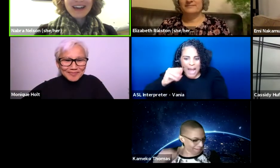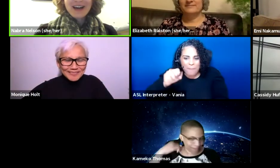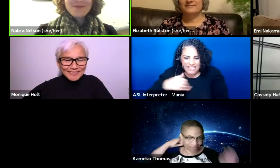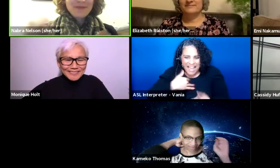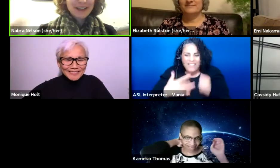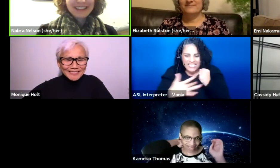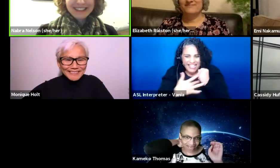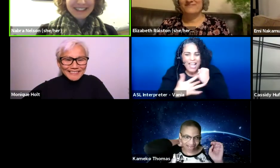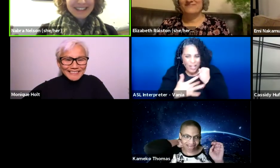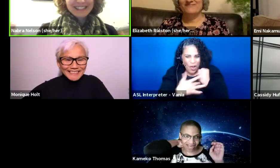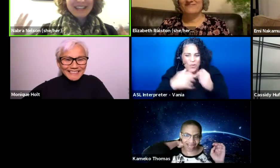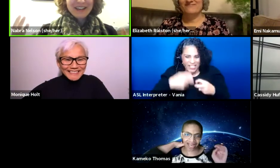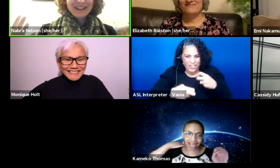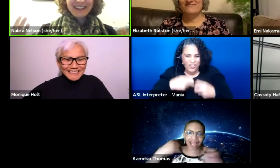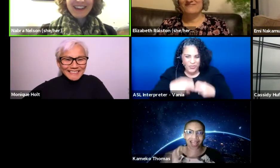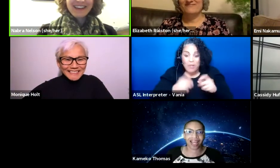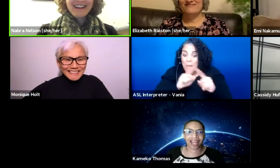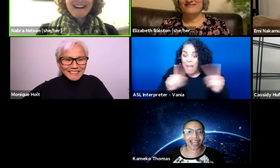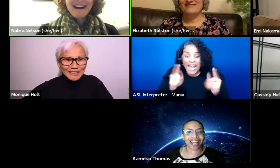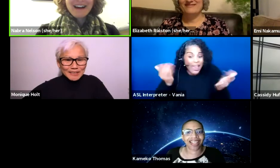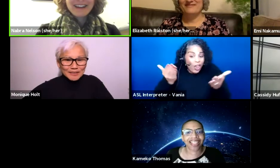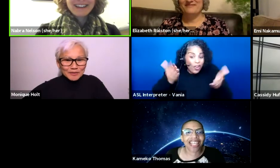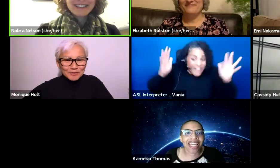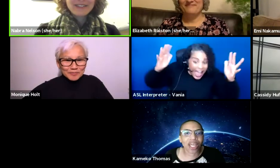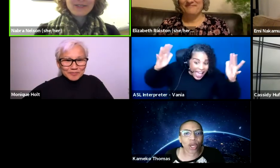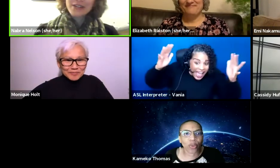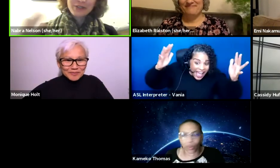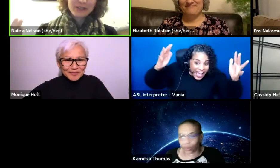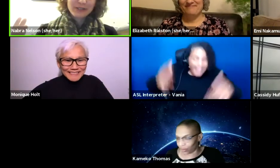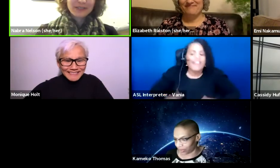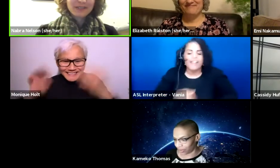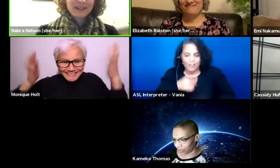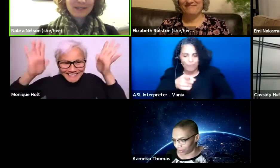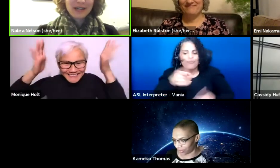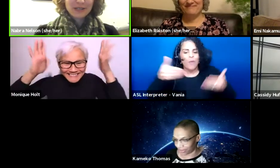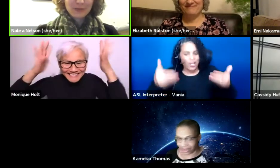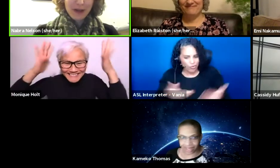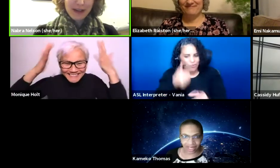but is here, yay, to introduce themselves as well.